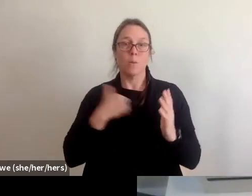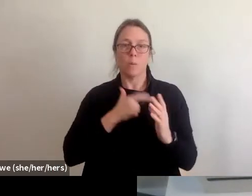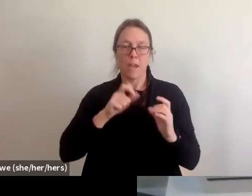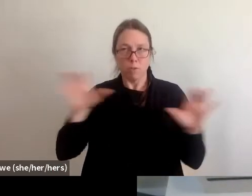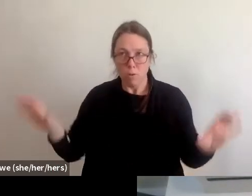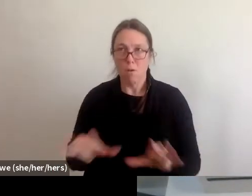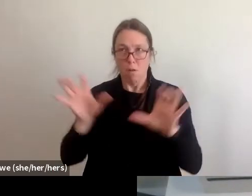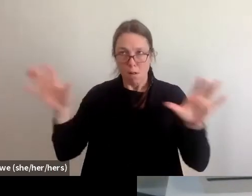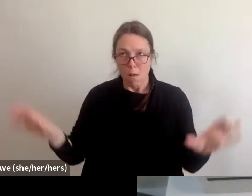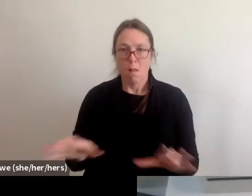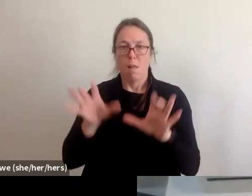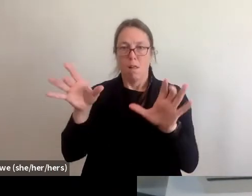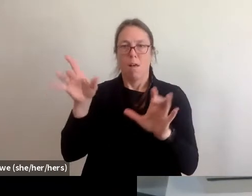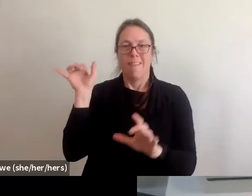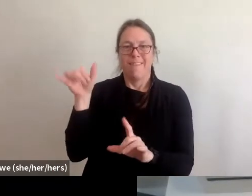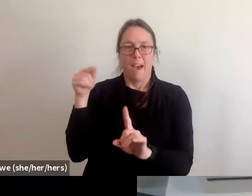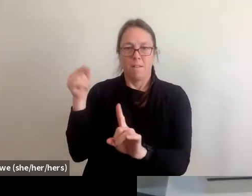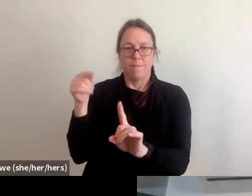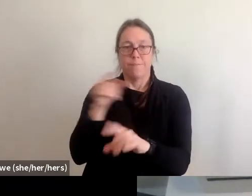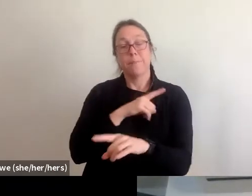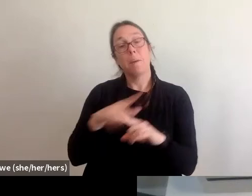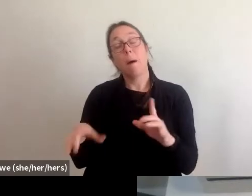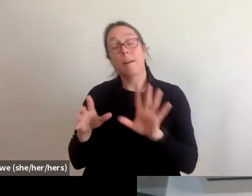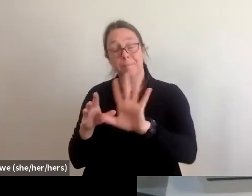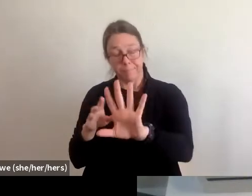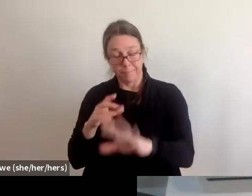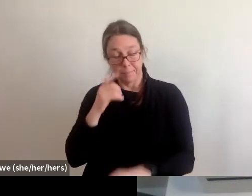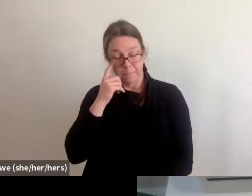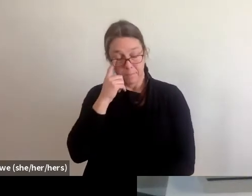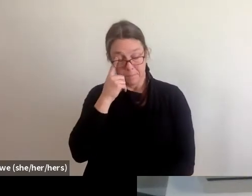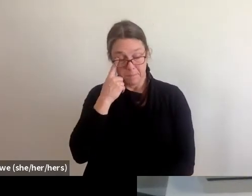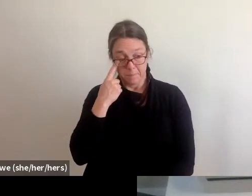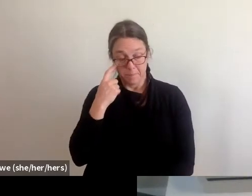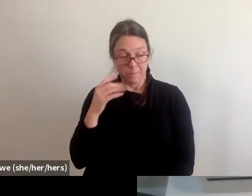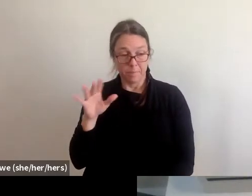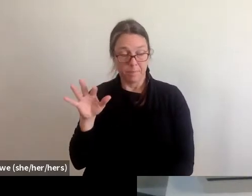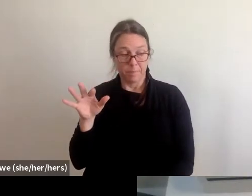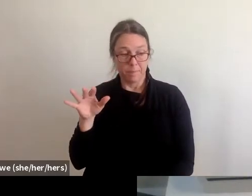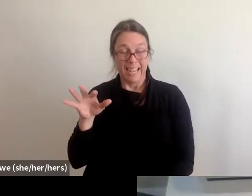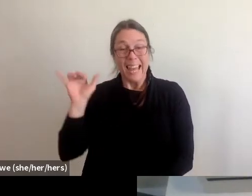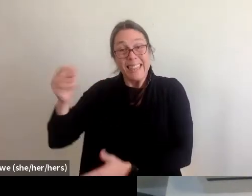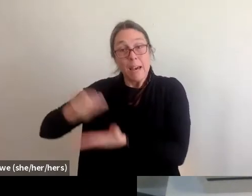But I will say that that gap, that the length of time it takes to get that money out the door means